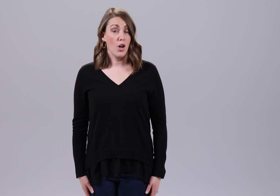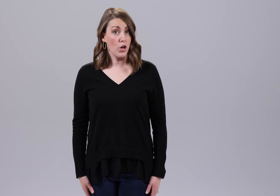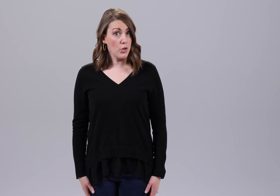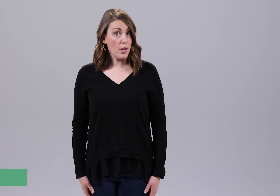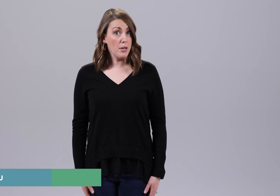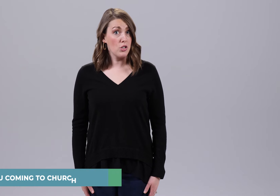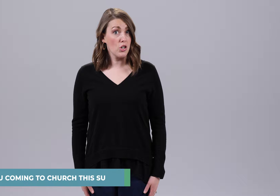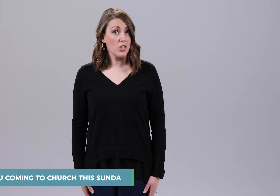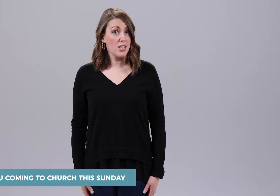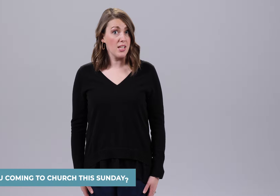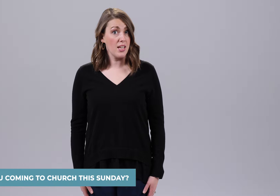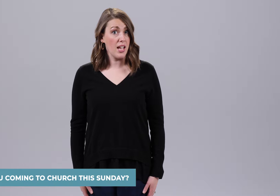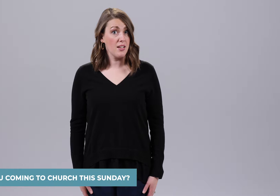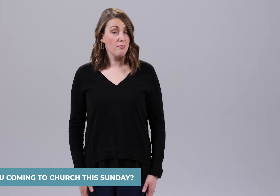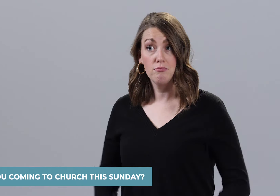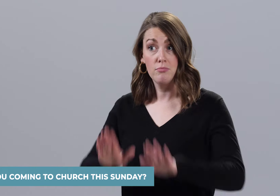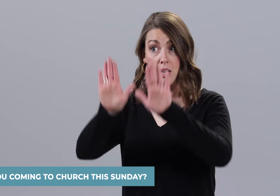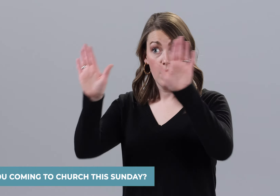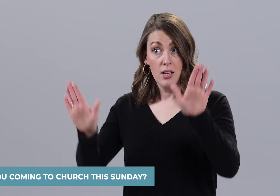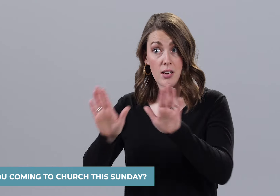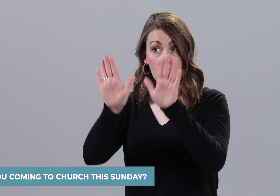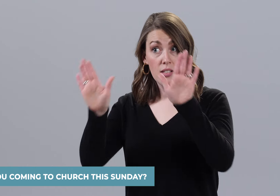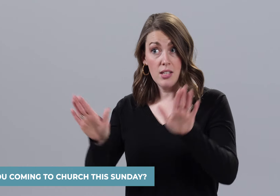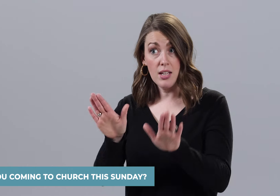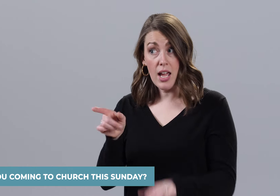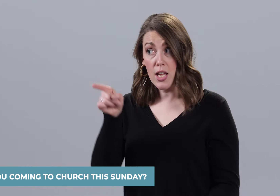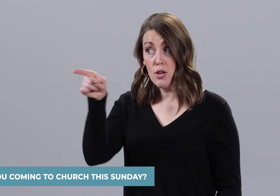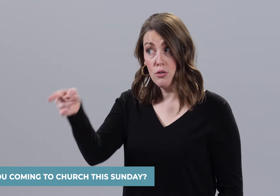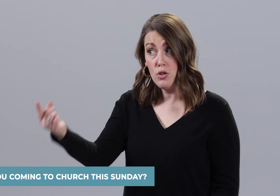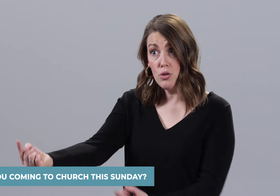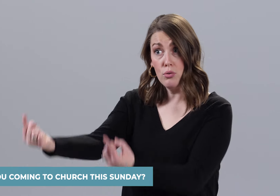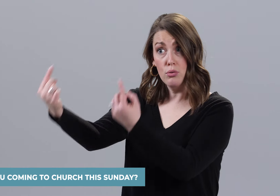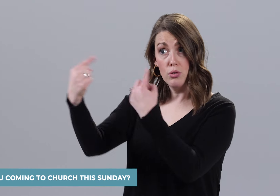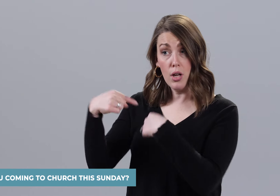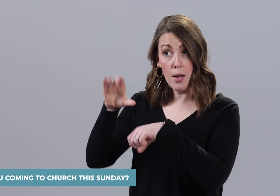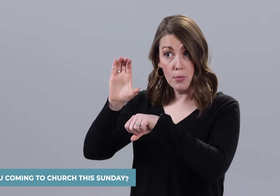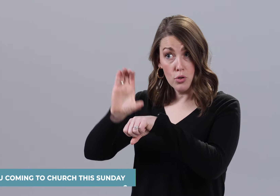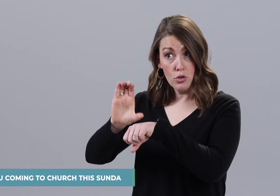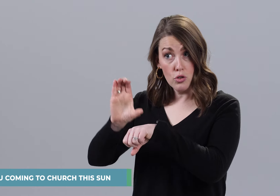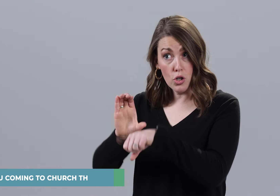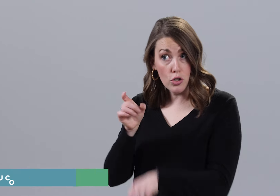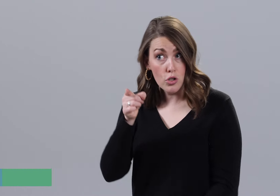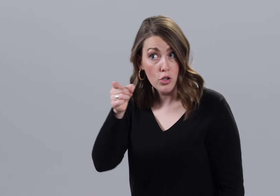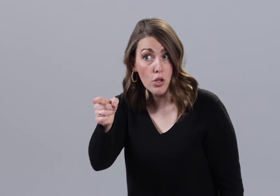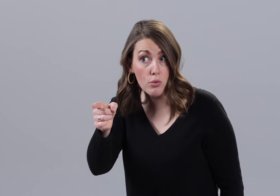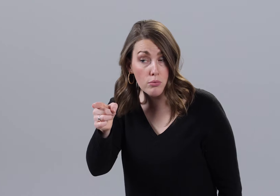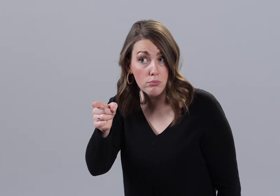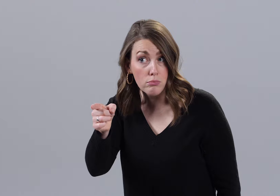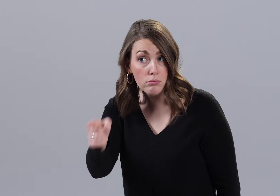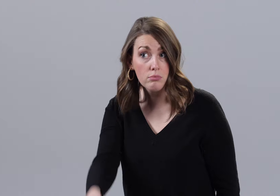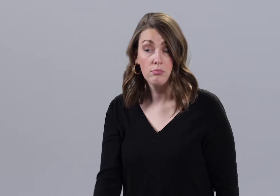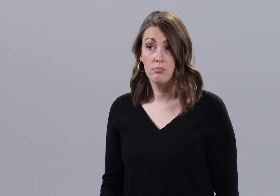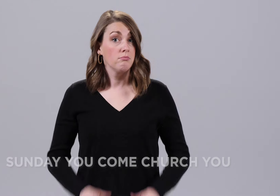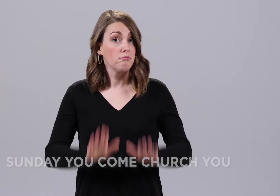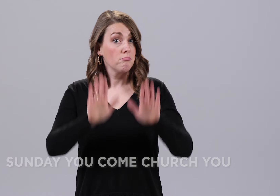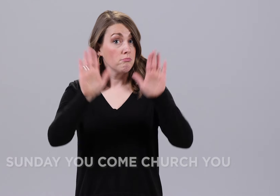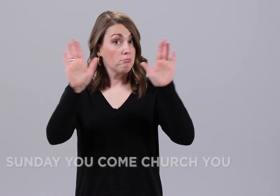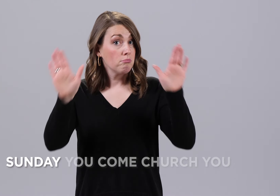Are you coming to church this Sunday? SUNDAY YOU COME CHURCH YOU?